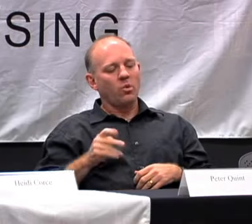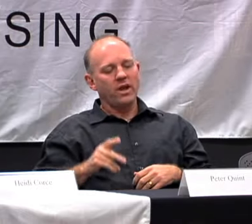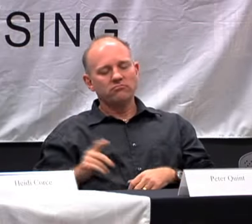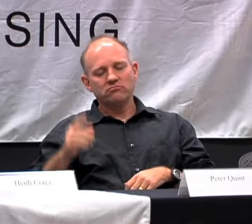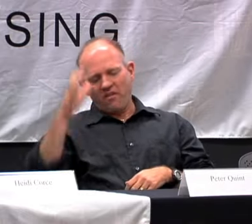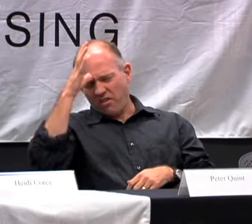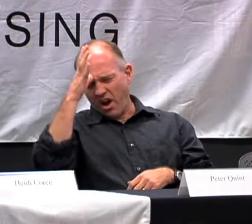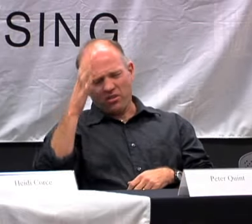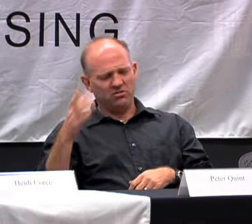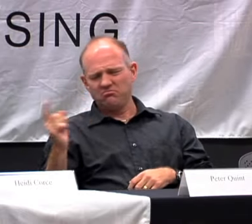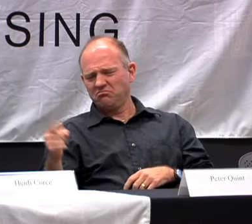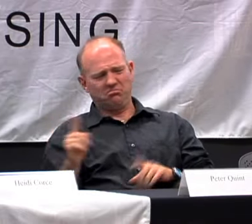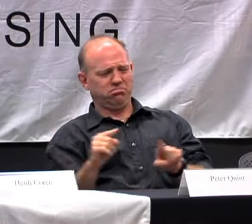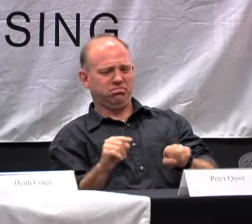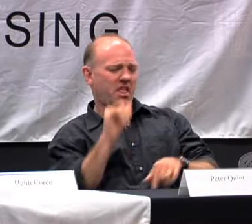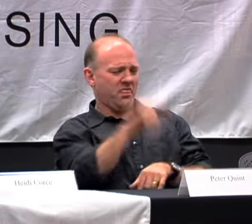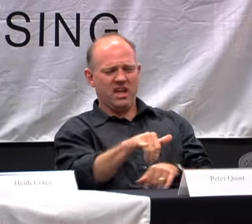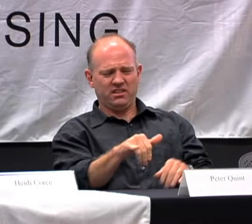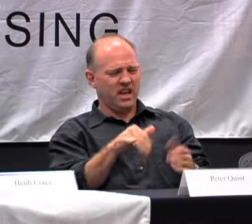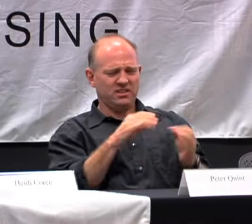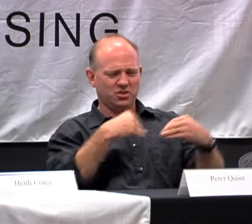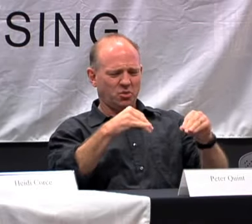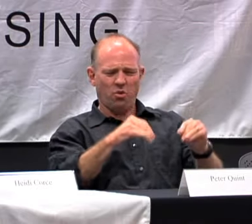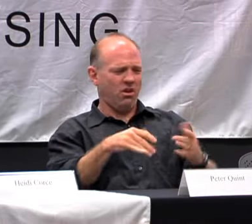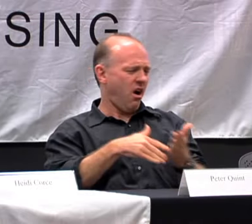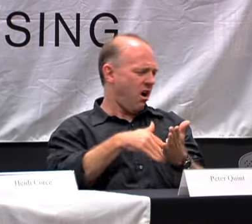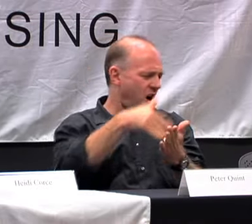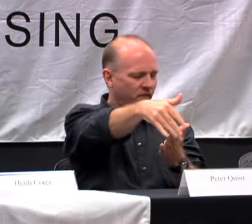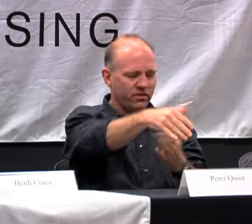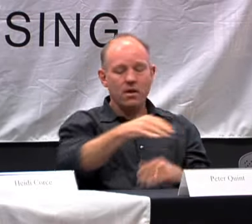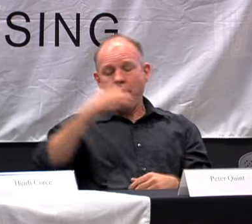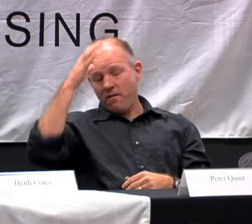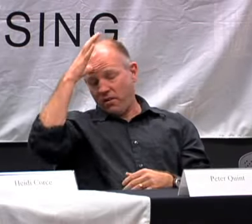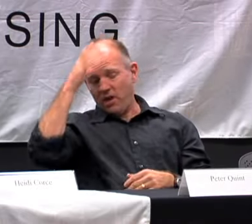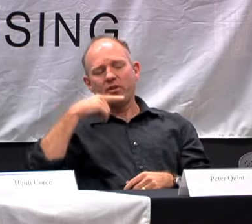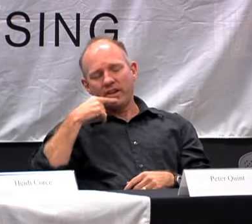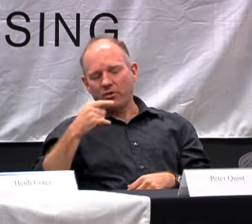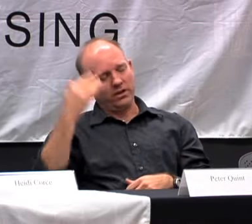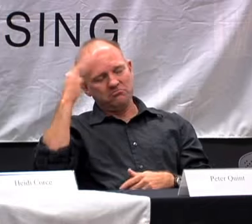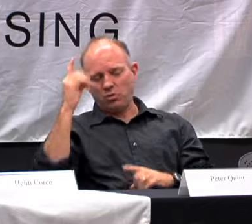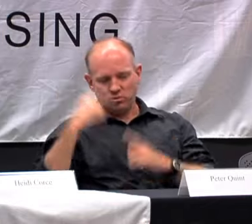ANYWAY, HER FATHER WAS WITH US. AND SO HE'S GONE TO THAT STORE MANY,